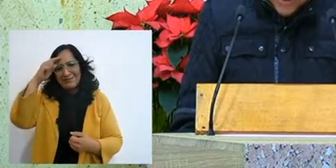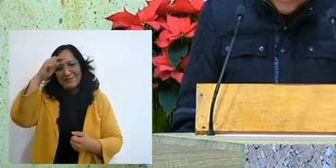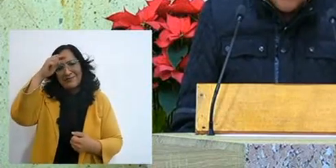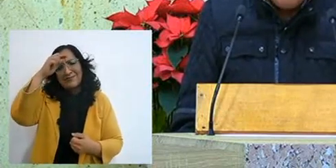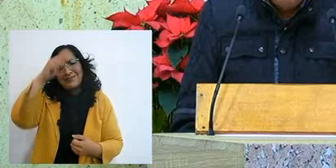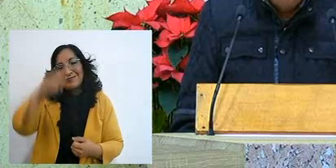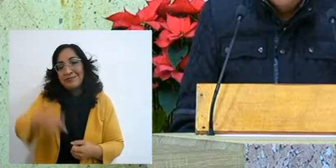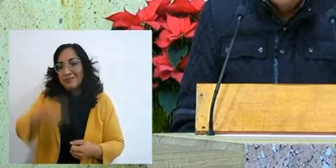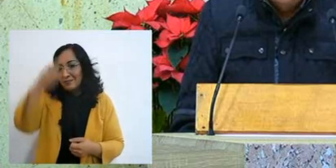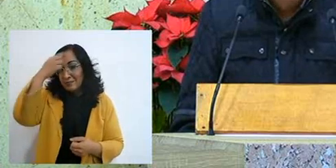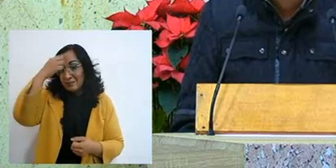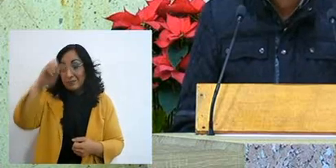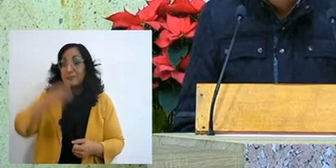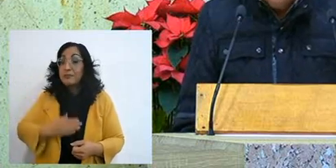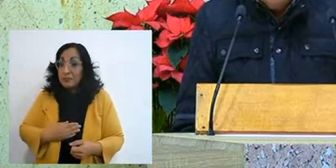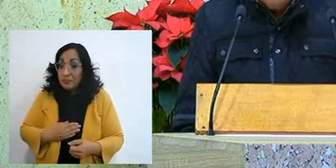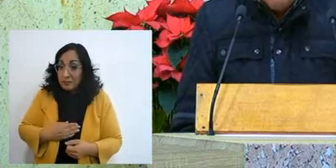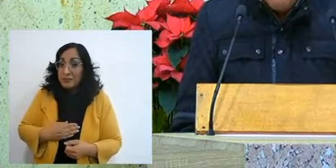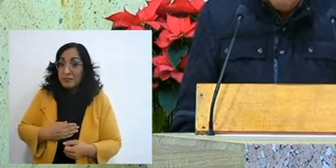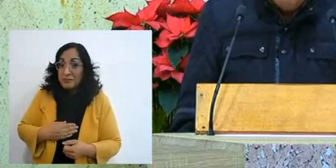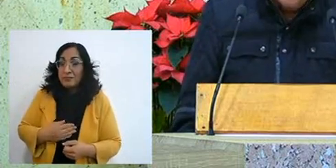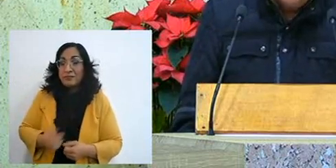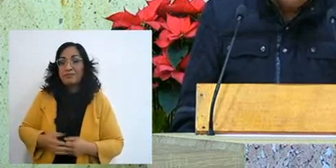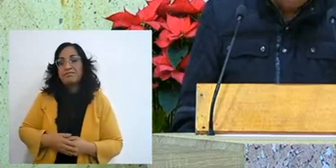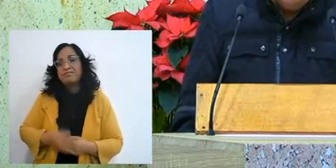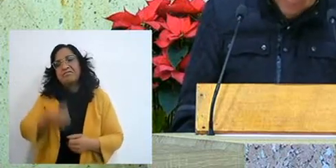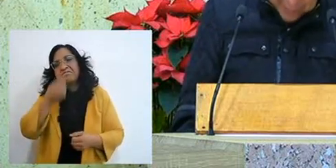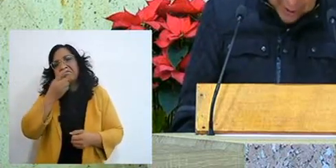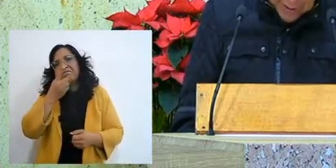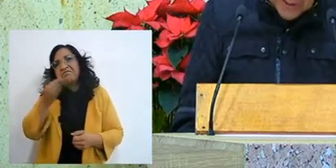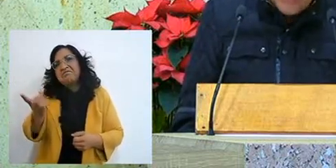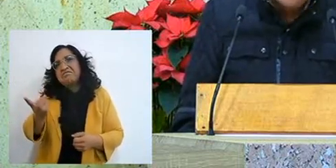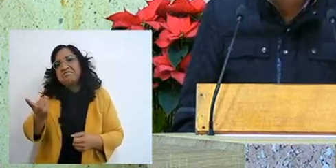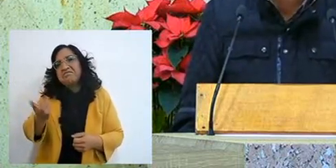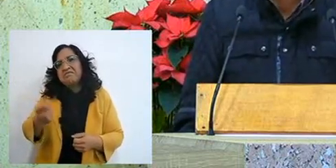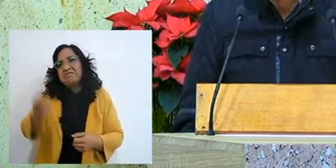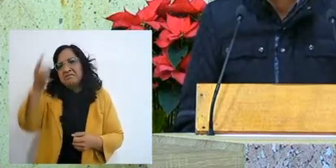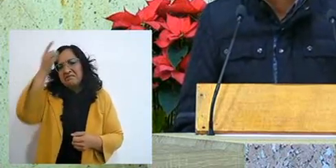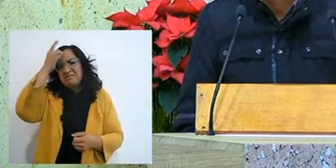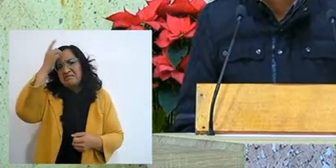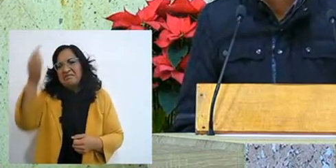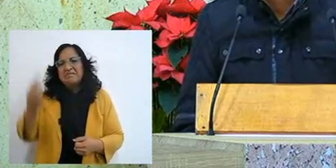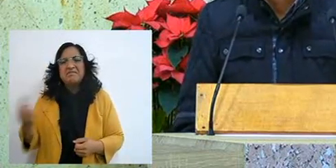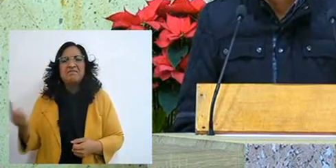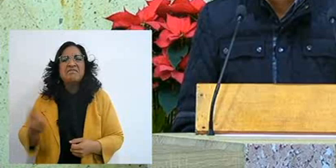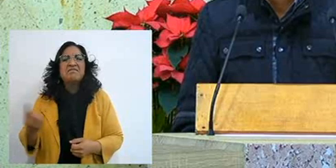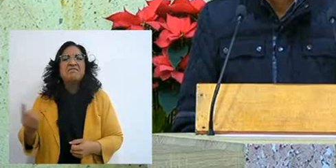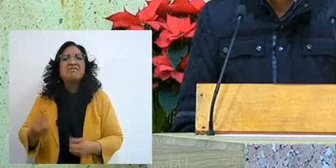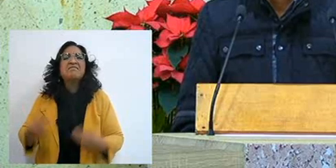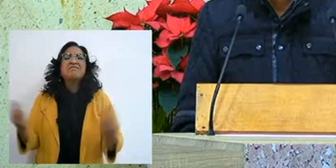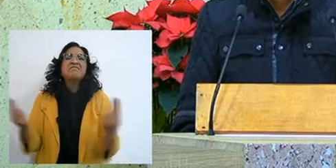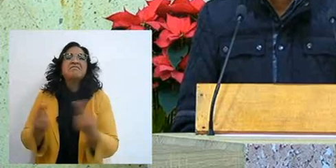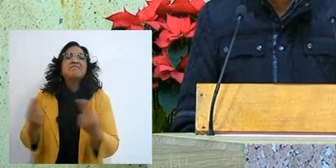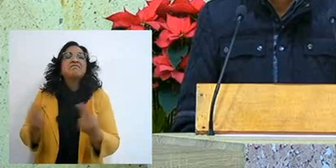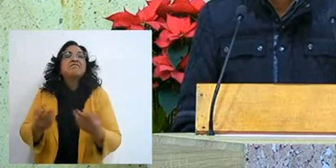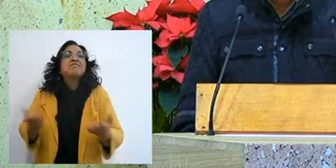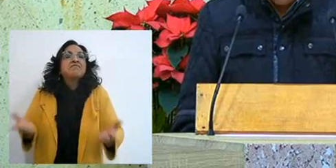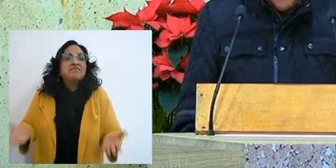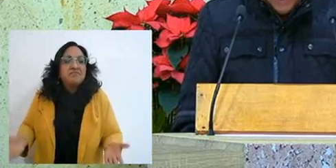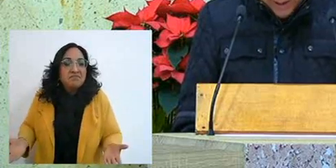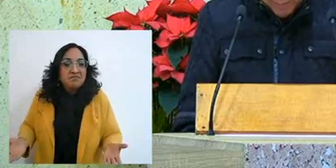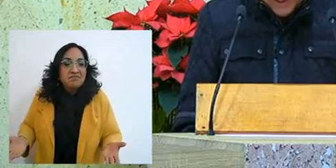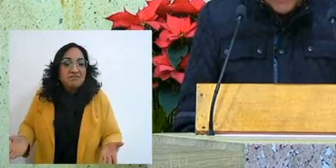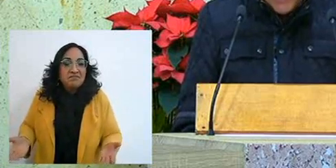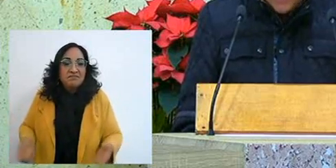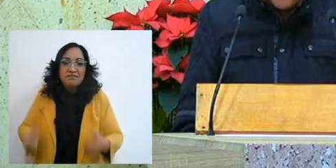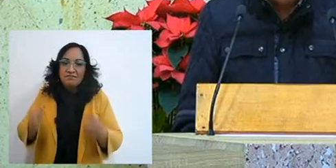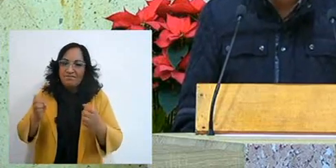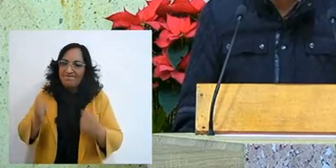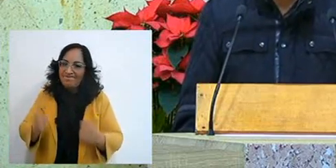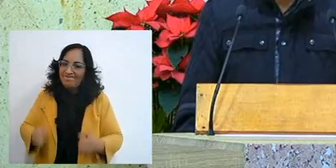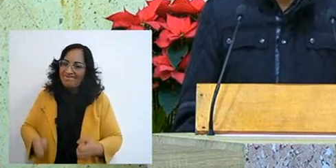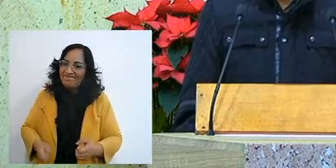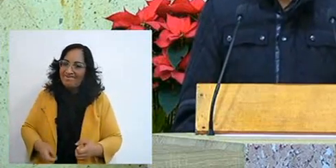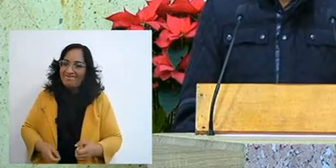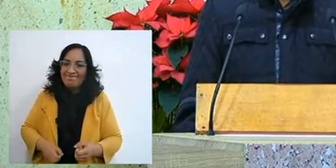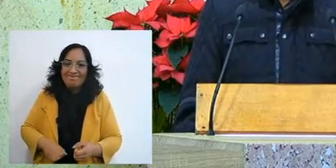And I said, well, Lord, what a need, what a need that you are suffering